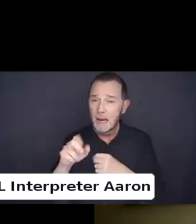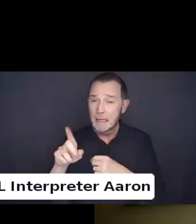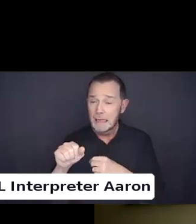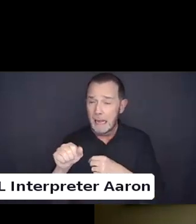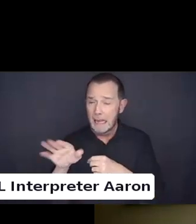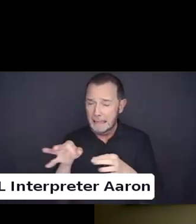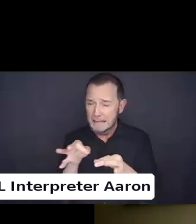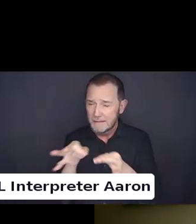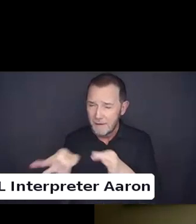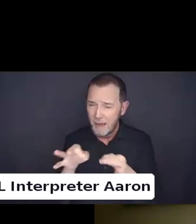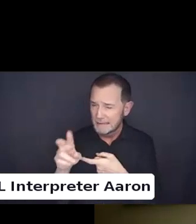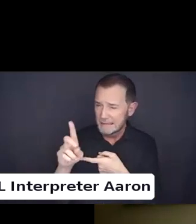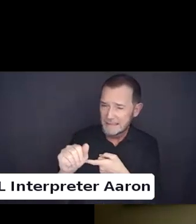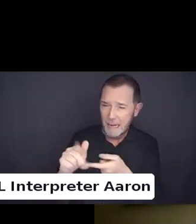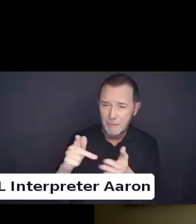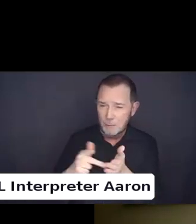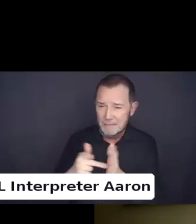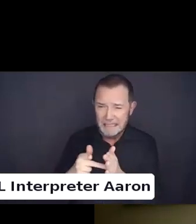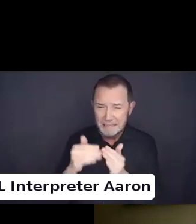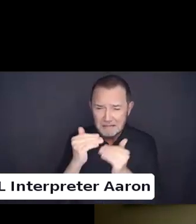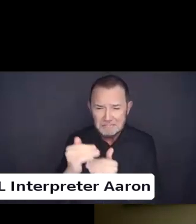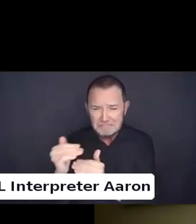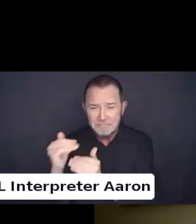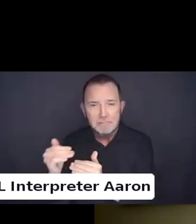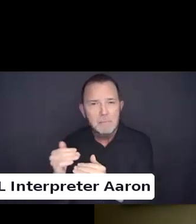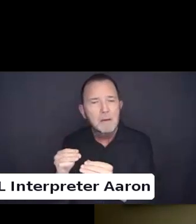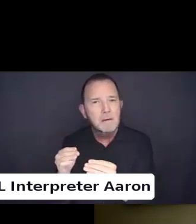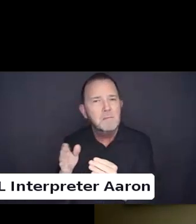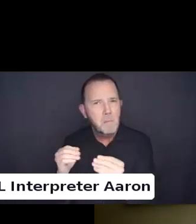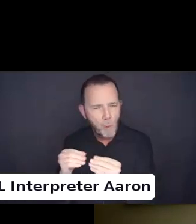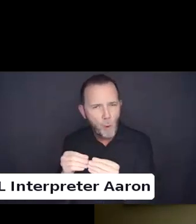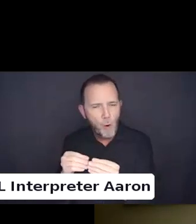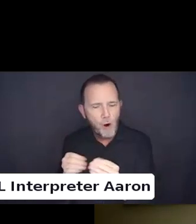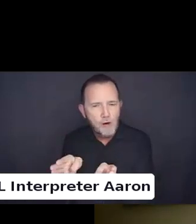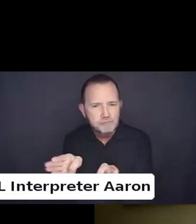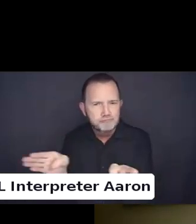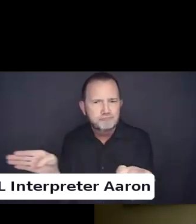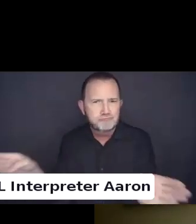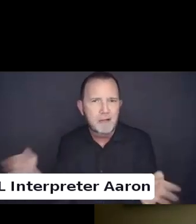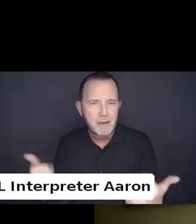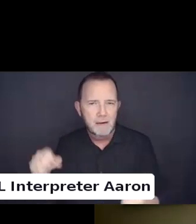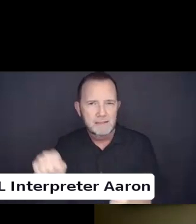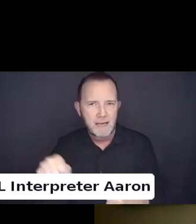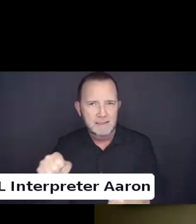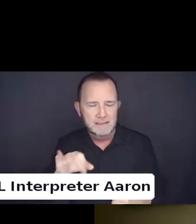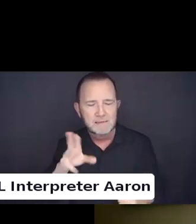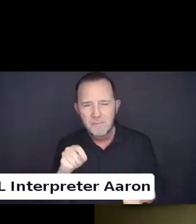All of them but a lot. But. It does not mean that the battle moves to other places.